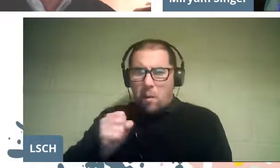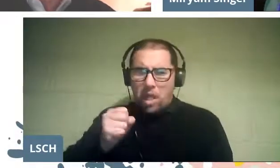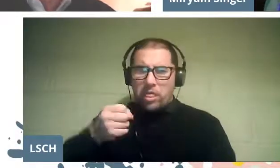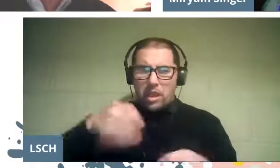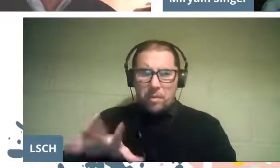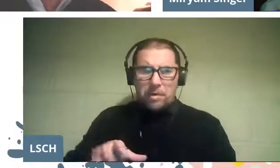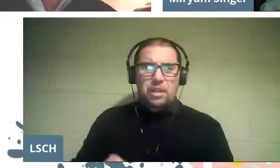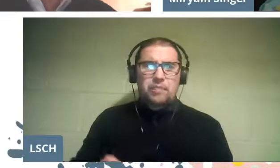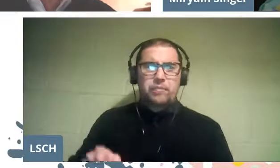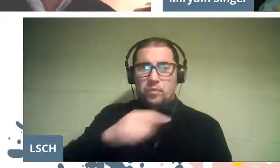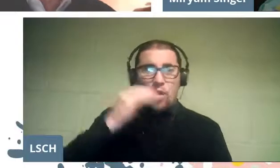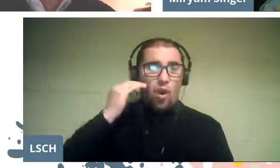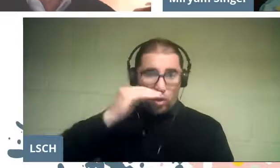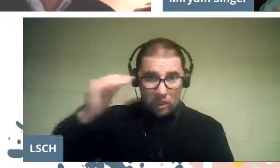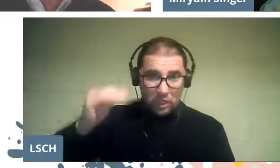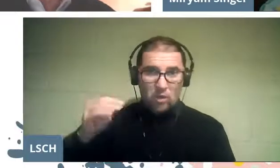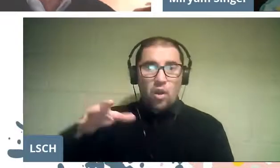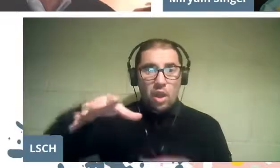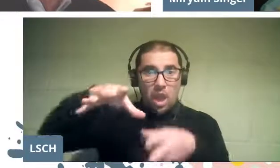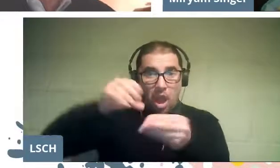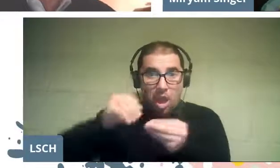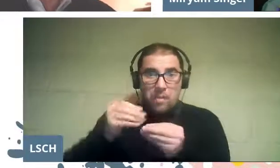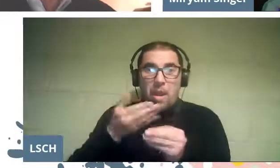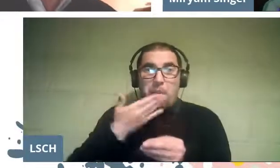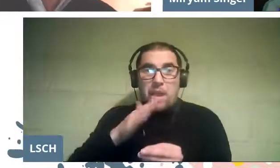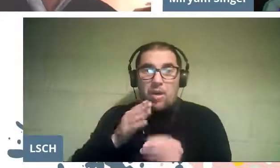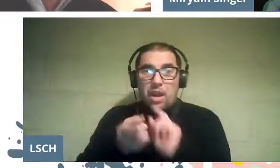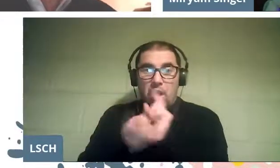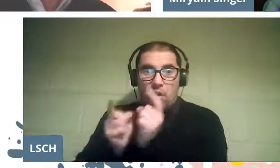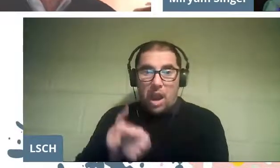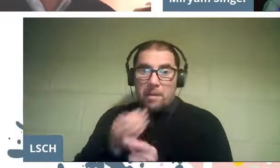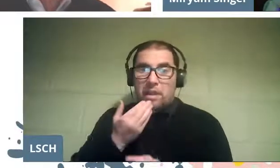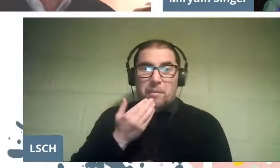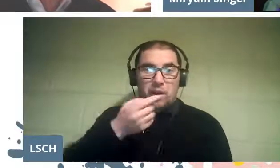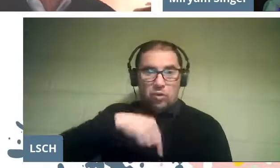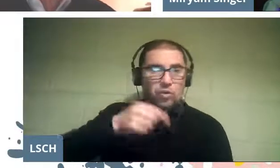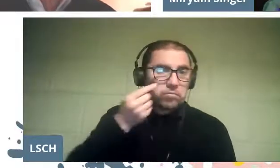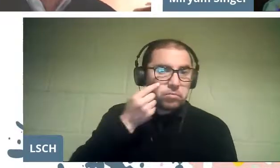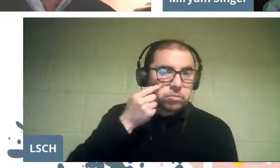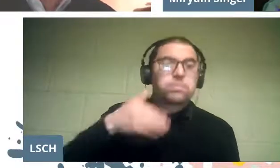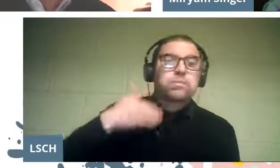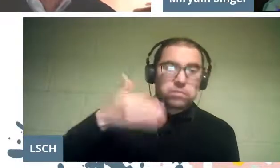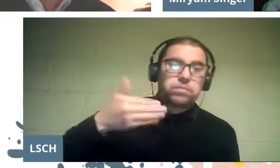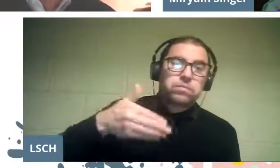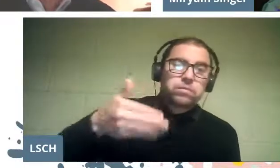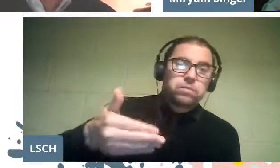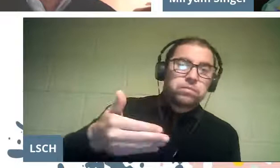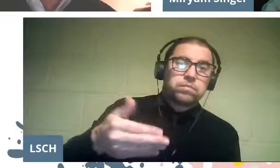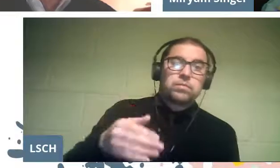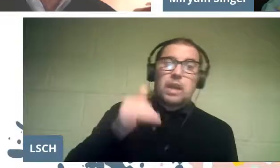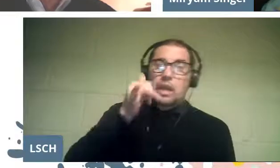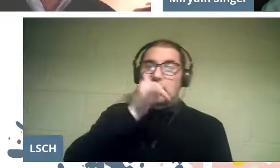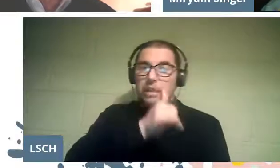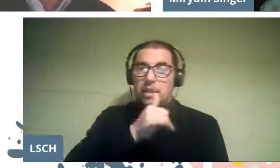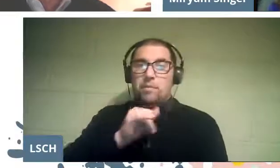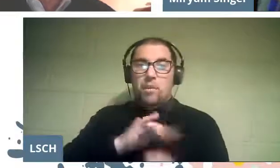They are children who adapt better to change, and we have seen this especially in times of pandemic."